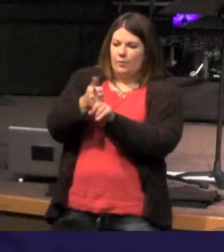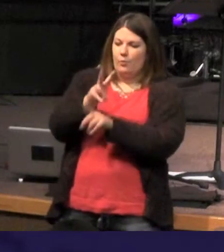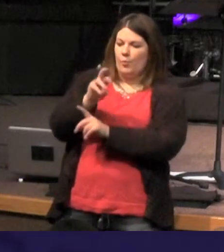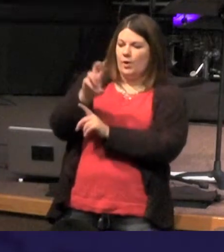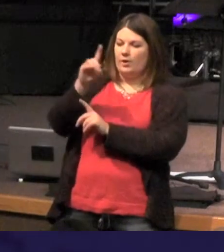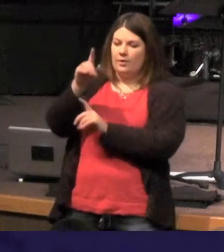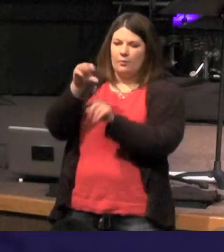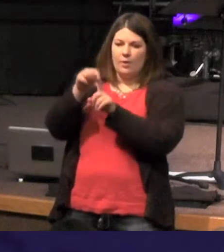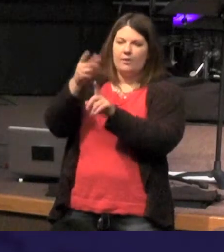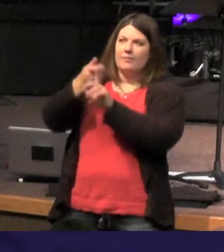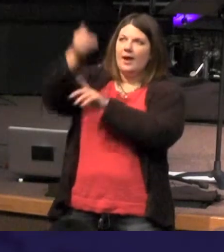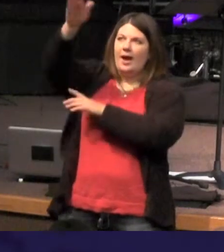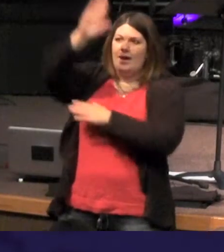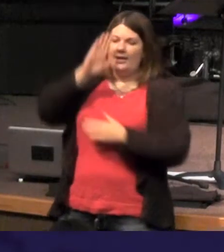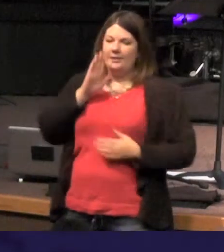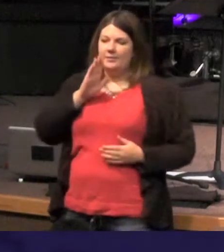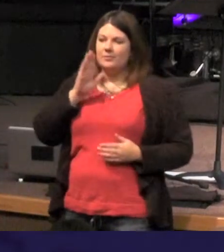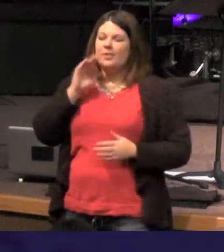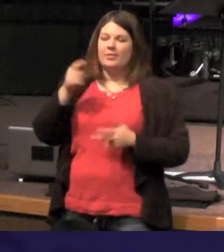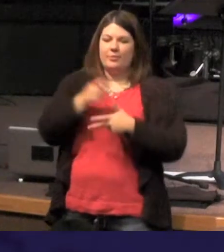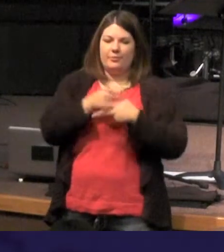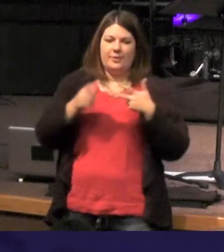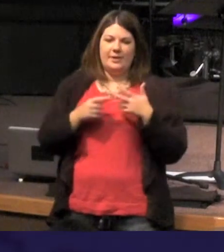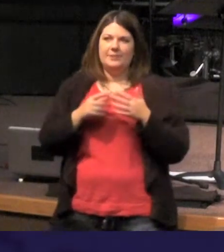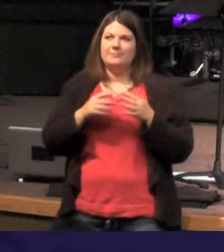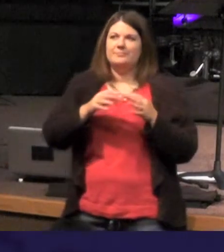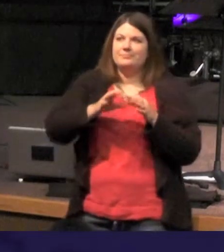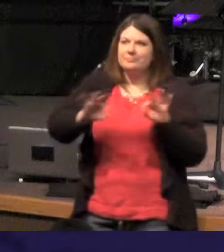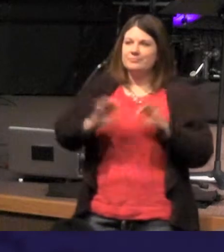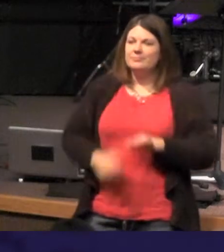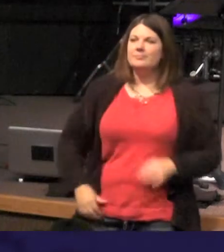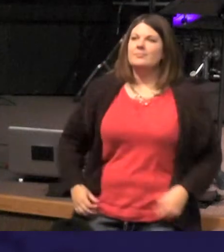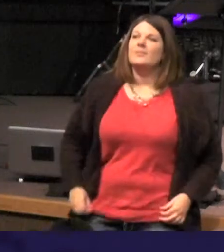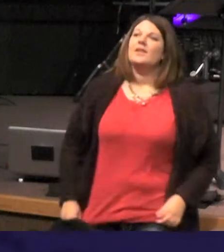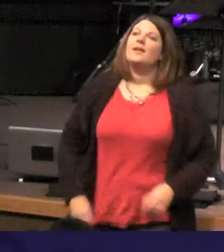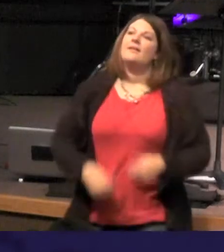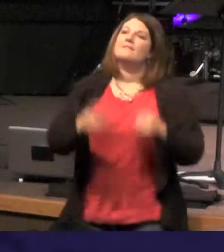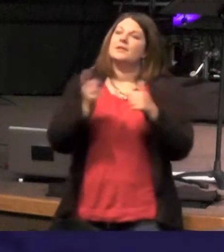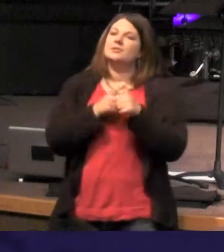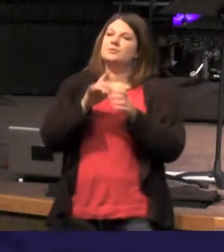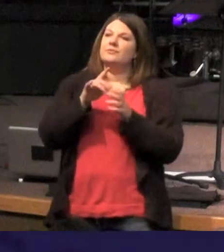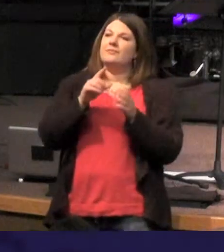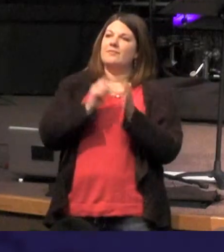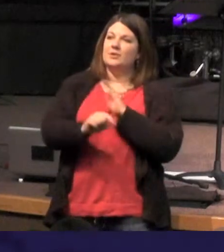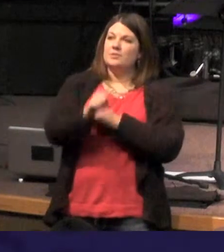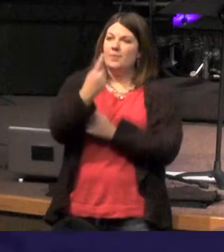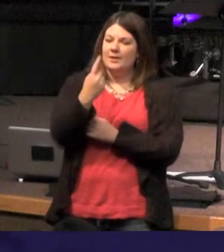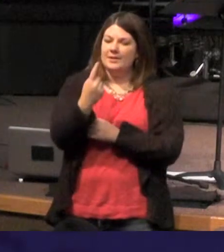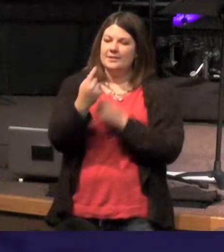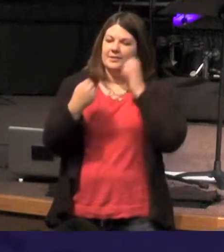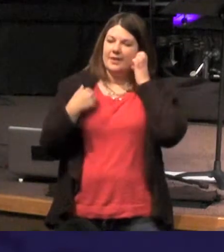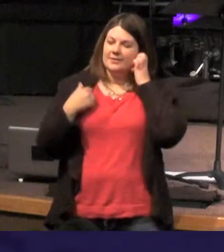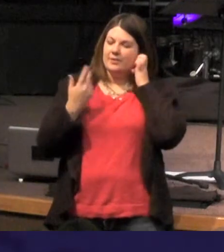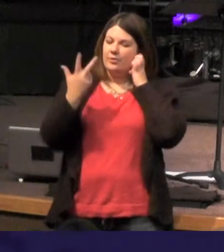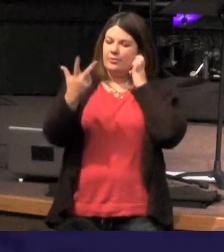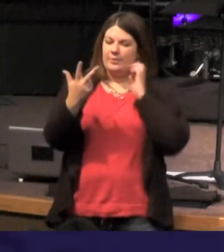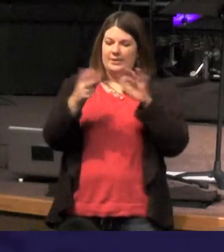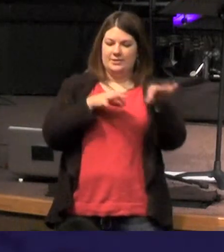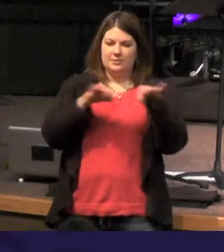in this passage he is going to makes three statements - In fact just in first one in verse 1 Hi si going to make three statements about who Jesus is